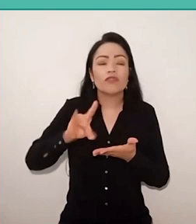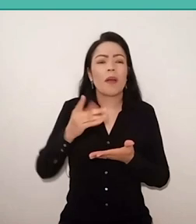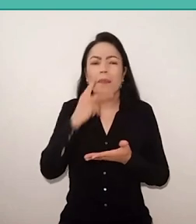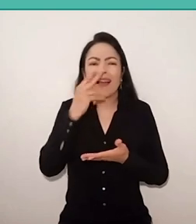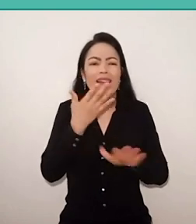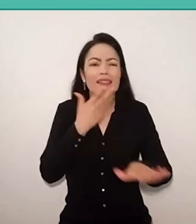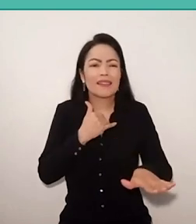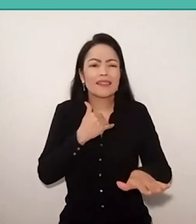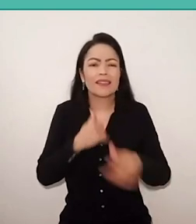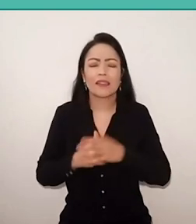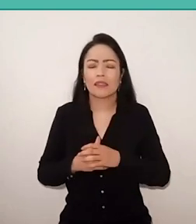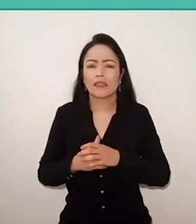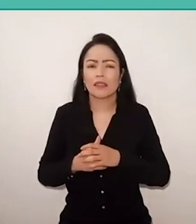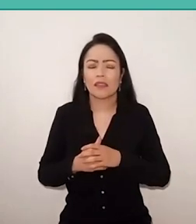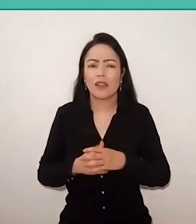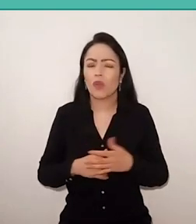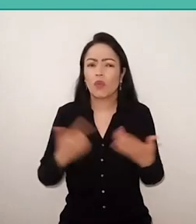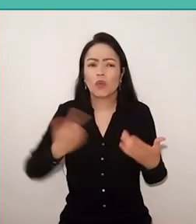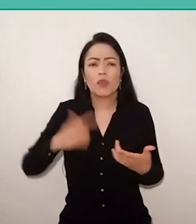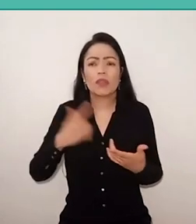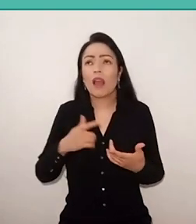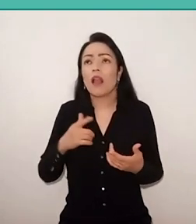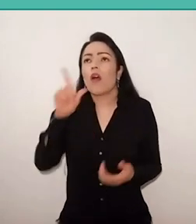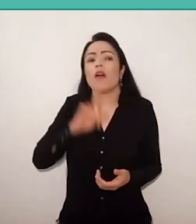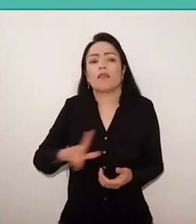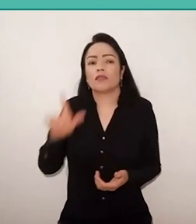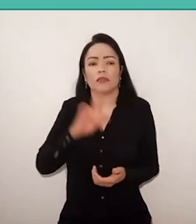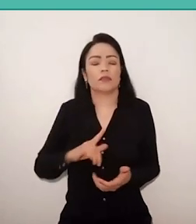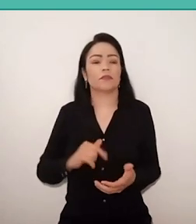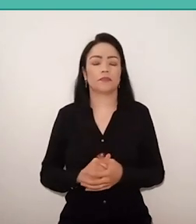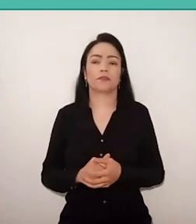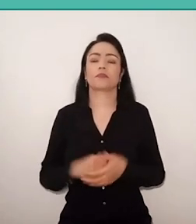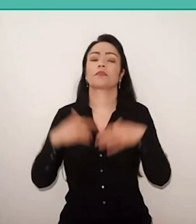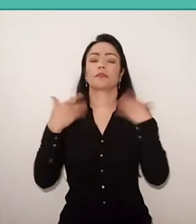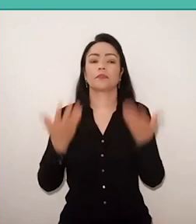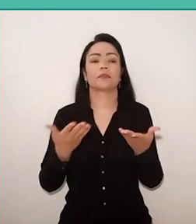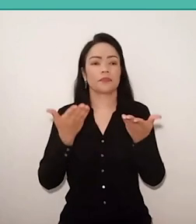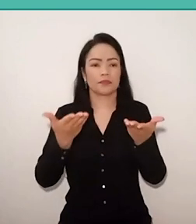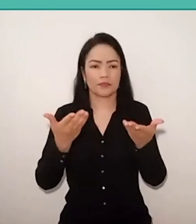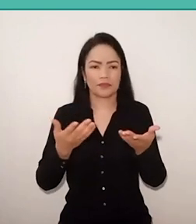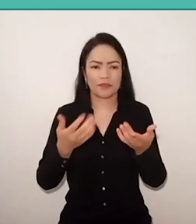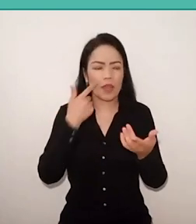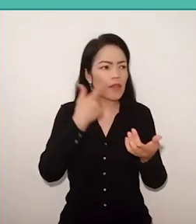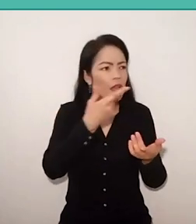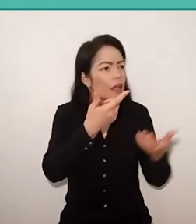has no logic. so when you listen to some criticism